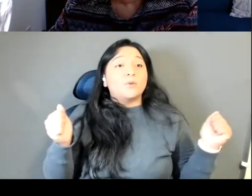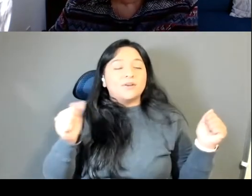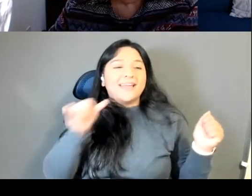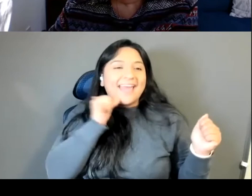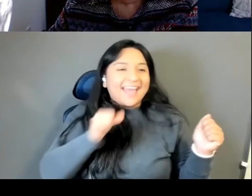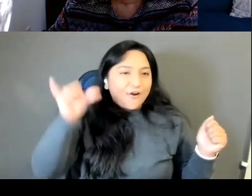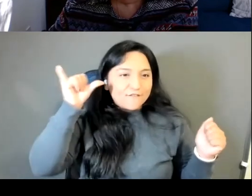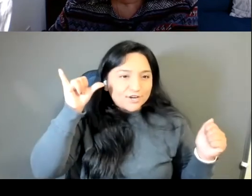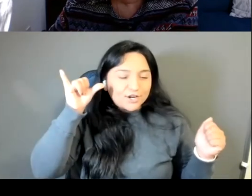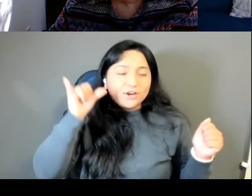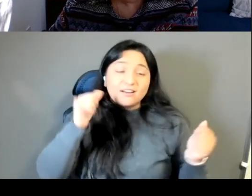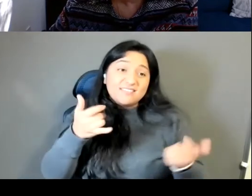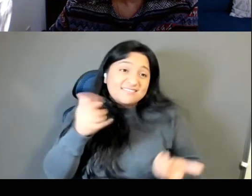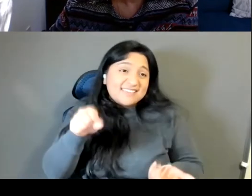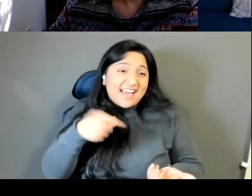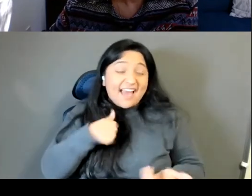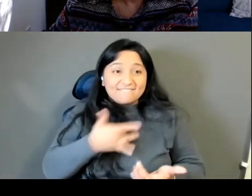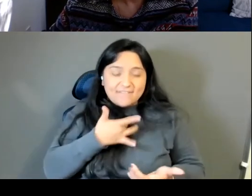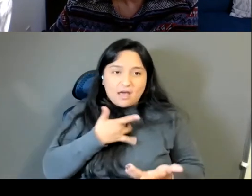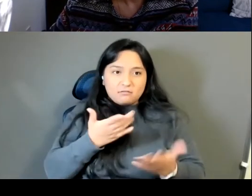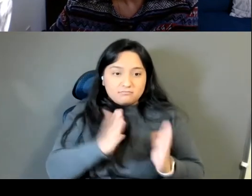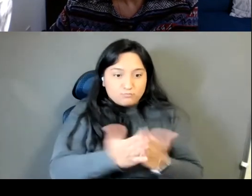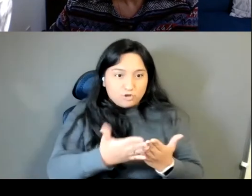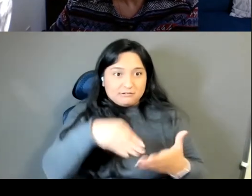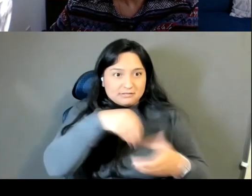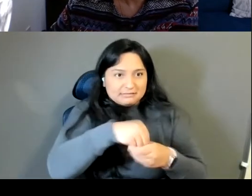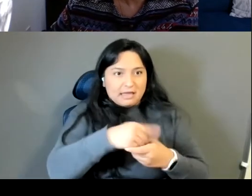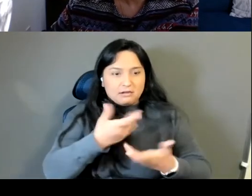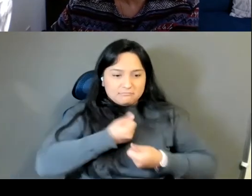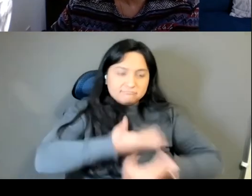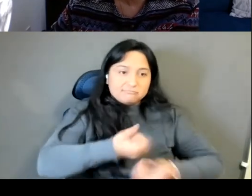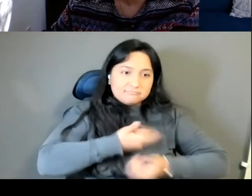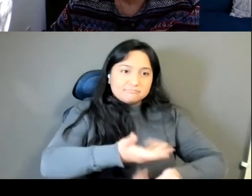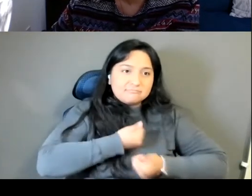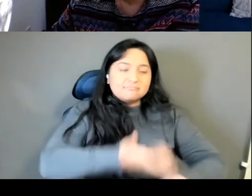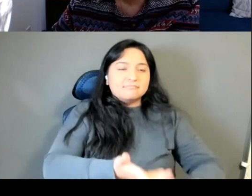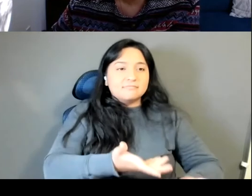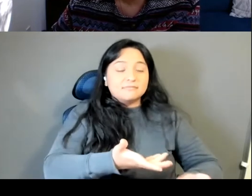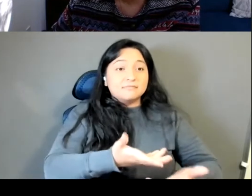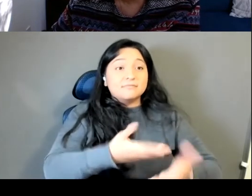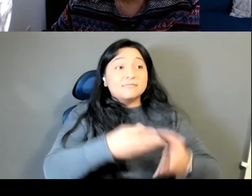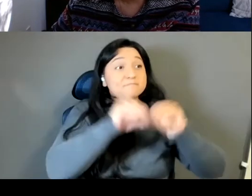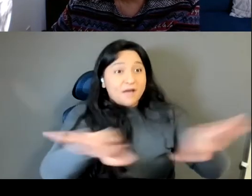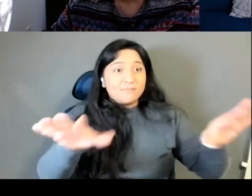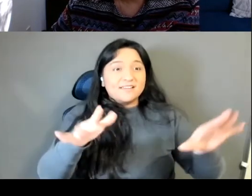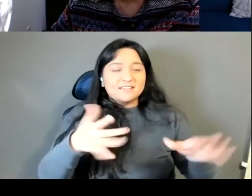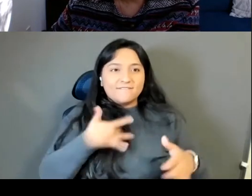And then I had a year to feel anxious about how people were going to respond to it.